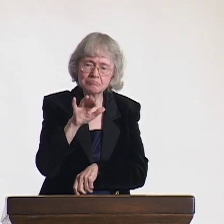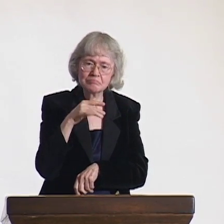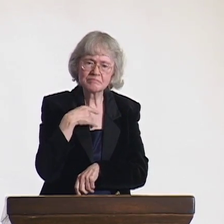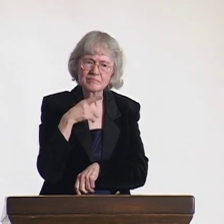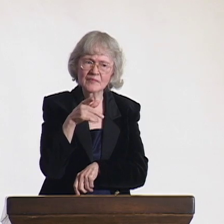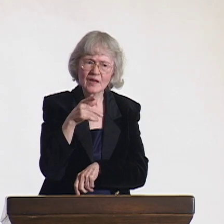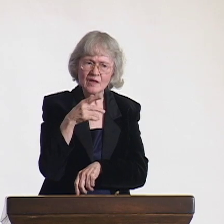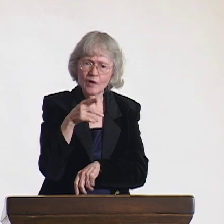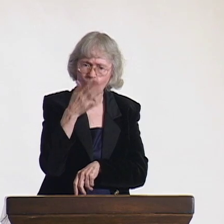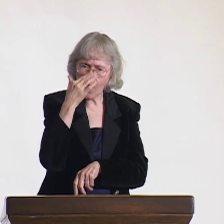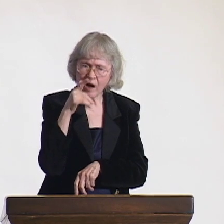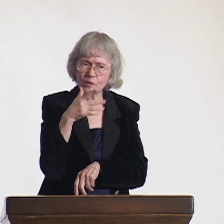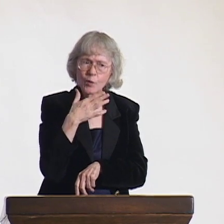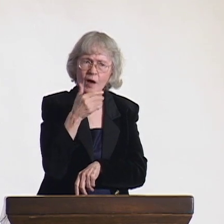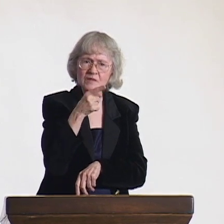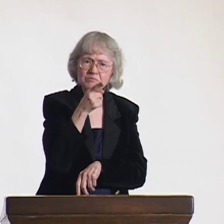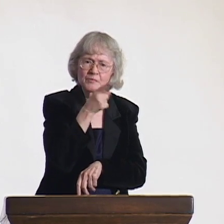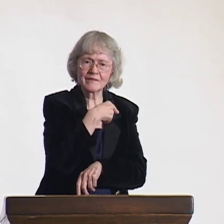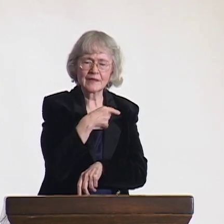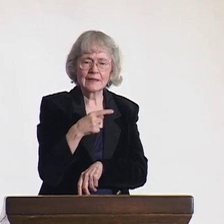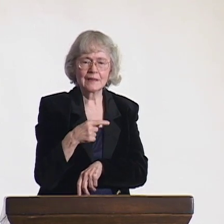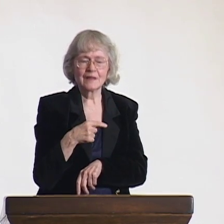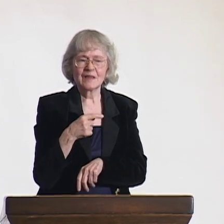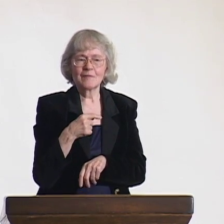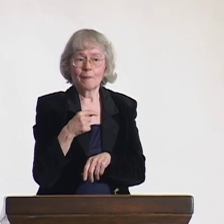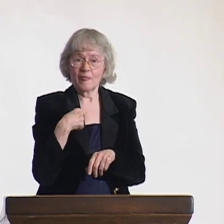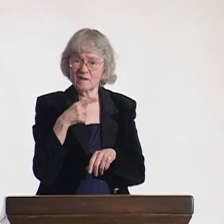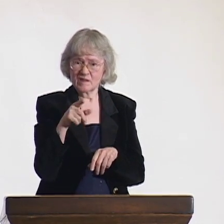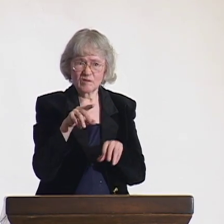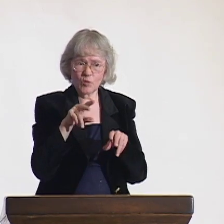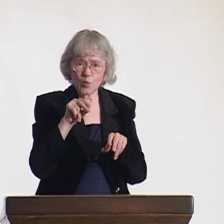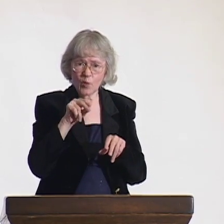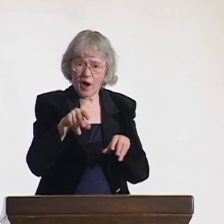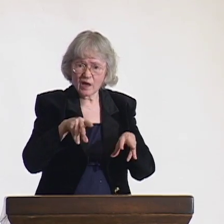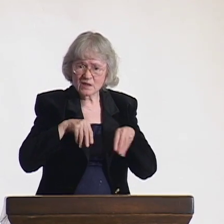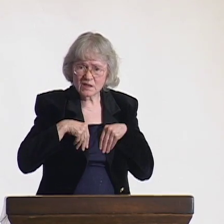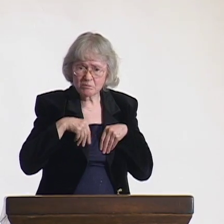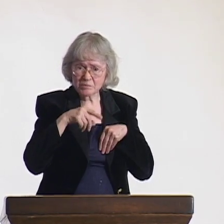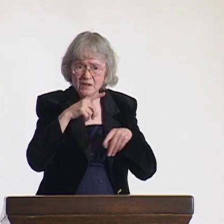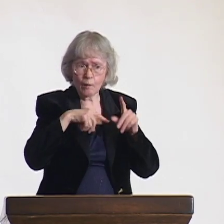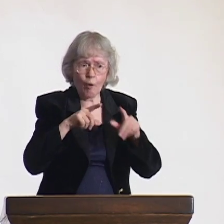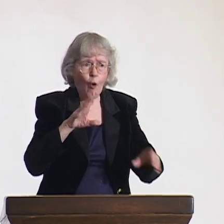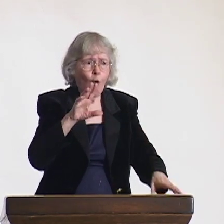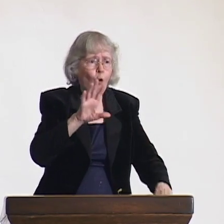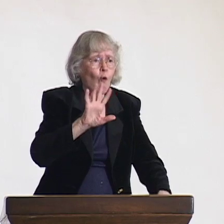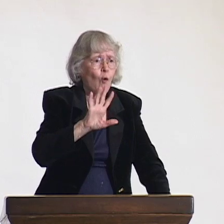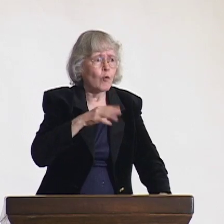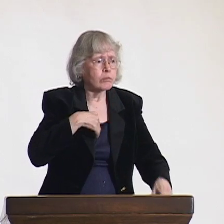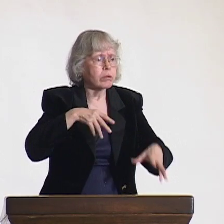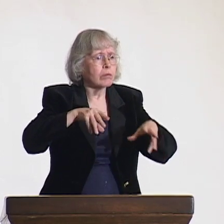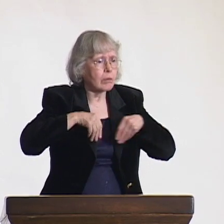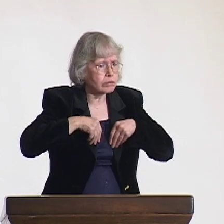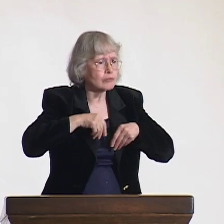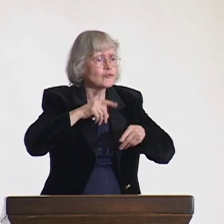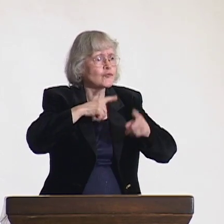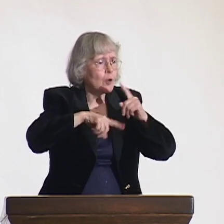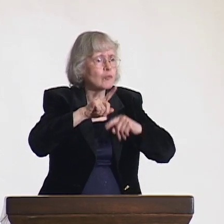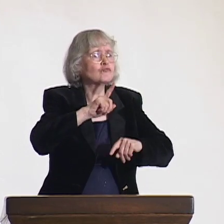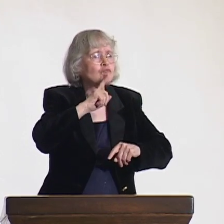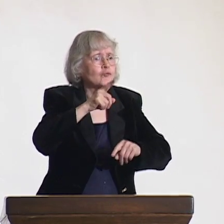they have 20 different spoken languages and that you would then have 20 different sign languages.